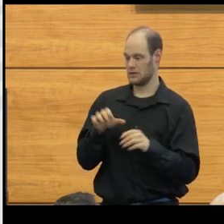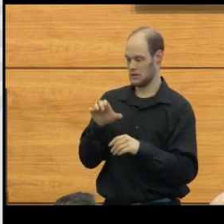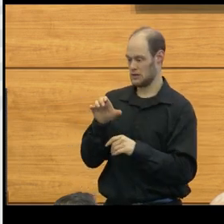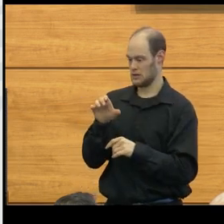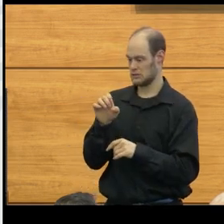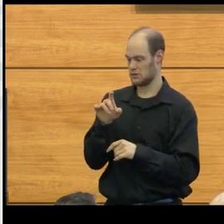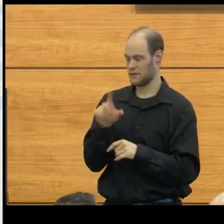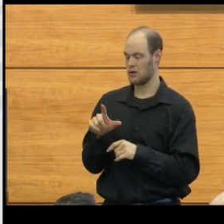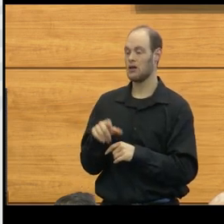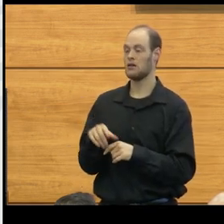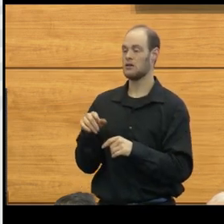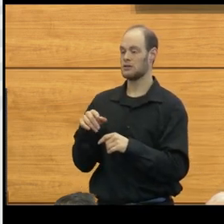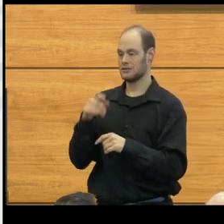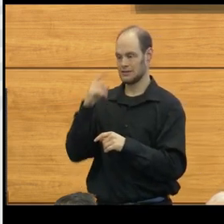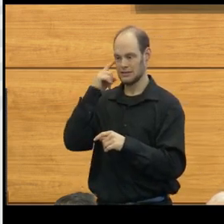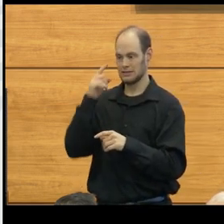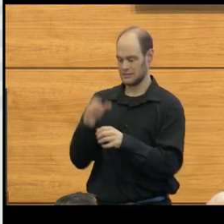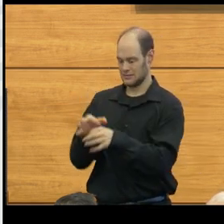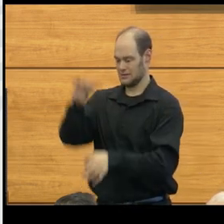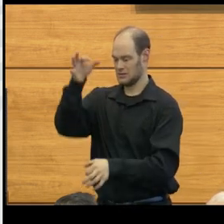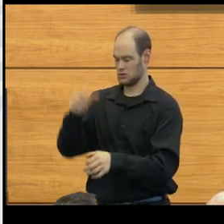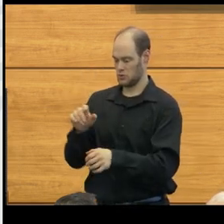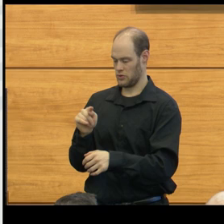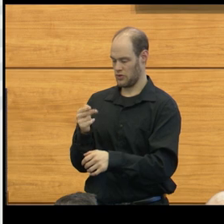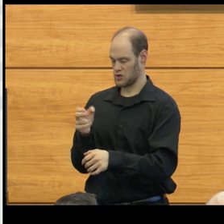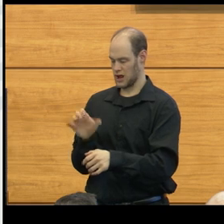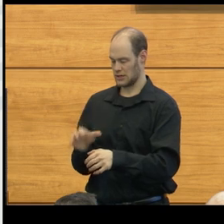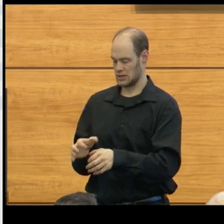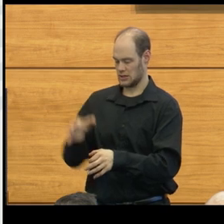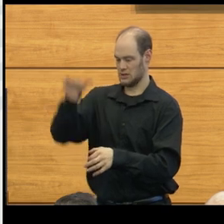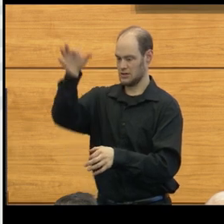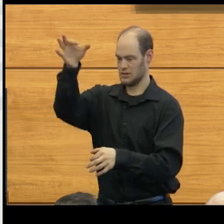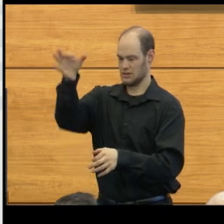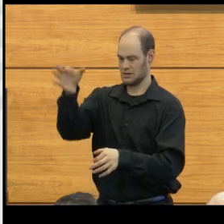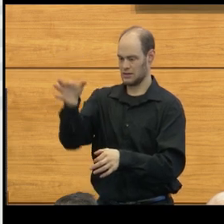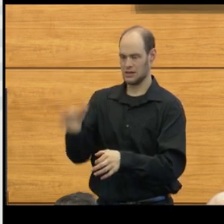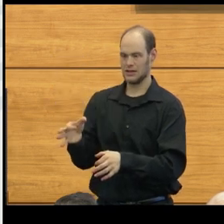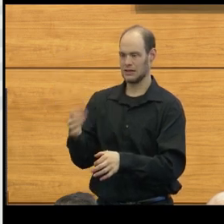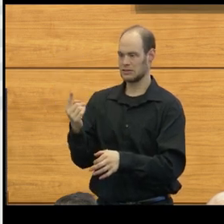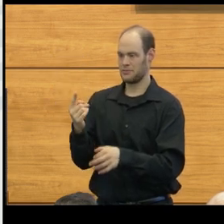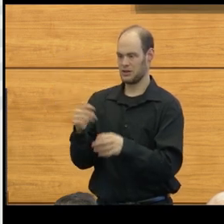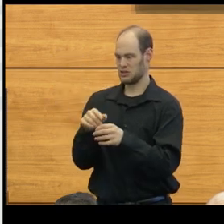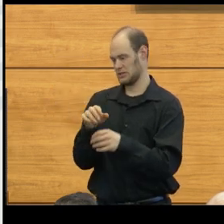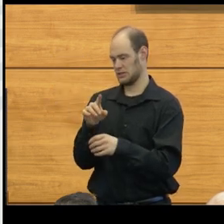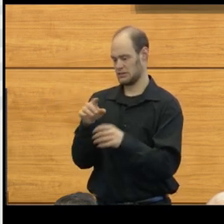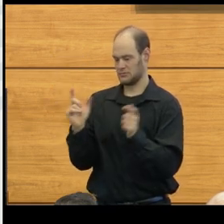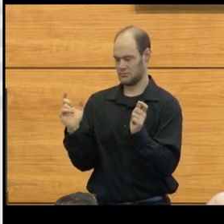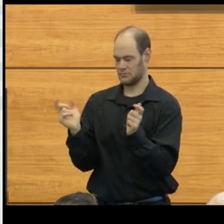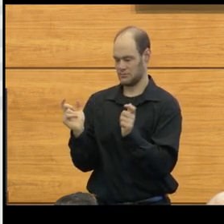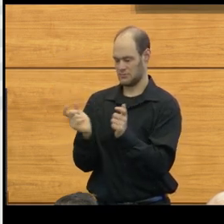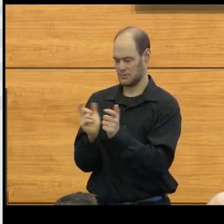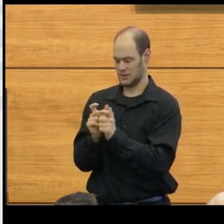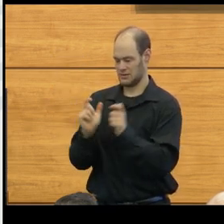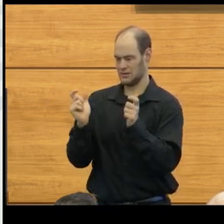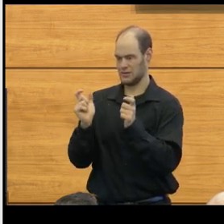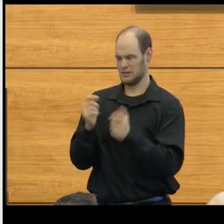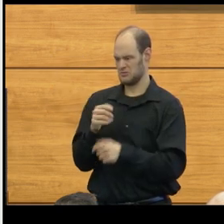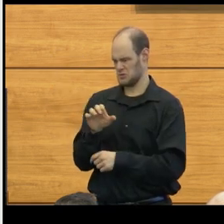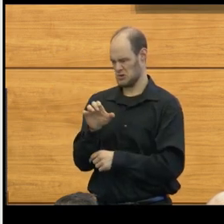to a smaller one as we see here, the thoracic area. Just something that's just a dilated central canal, and really shouldn't be called a syrinx.